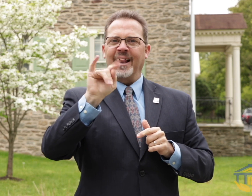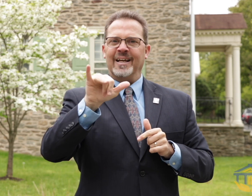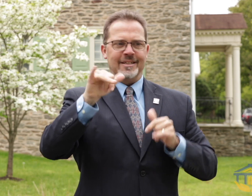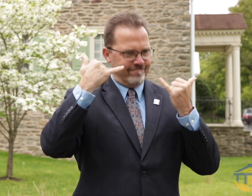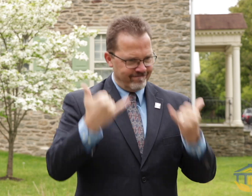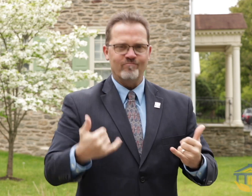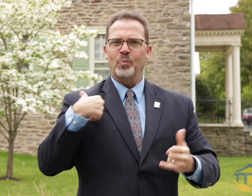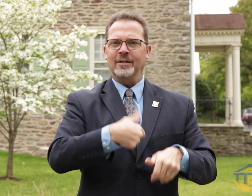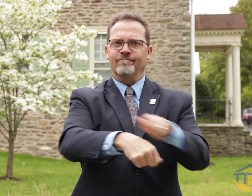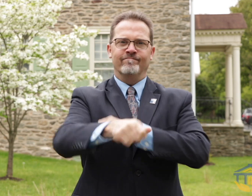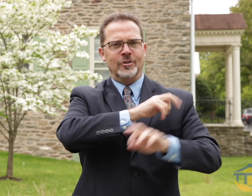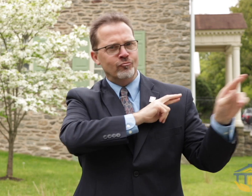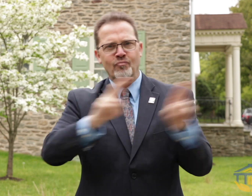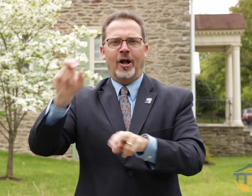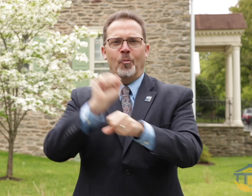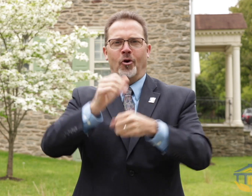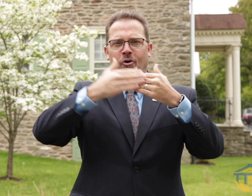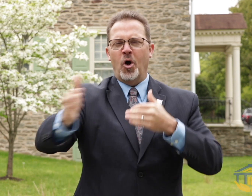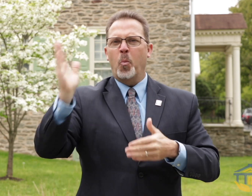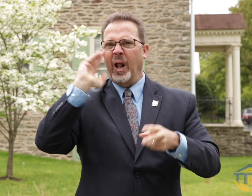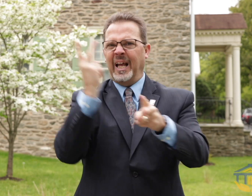CEASD this year made me realize that we are